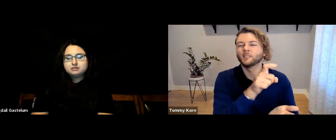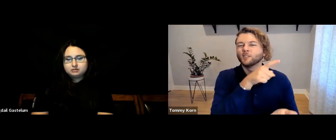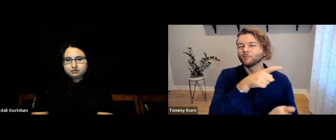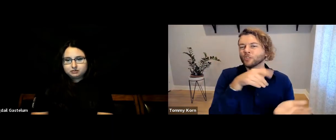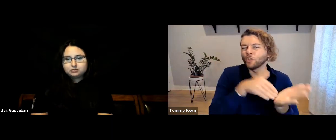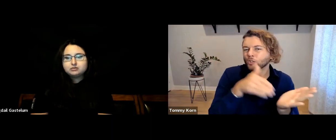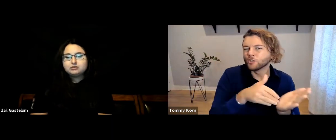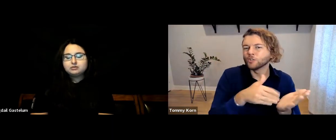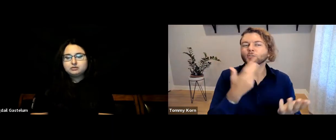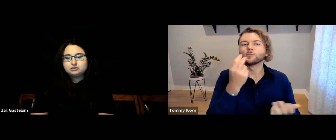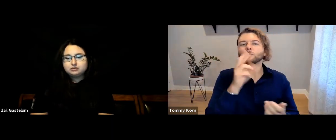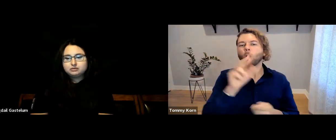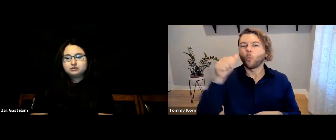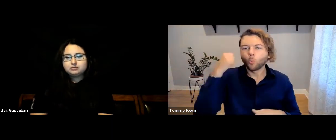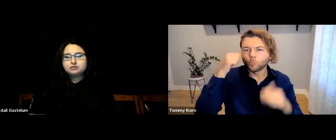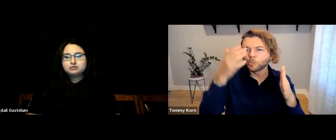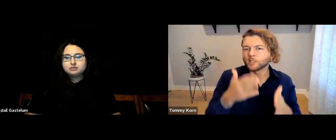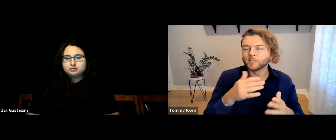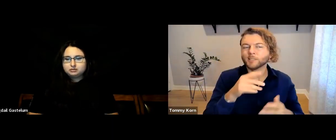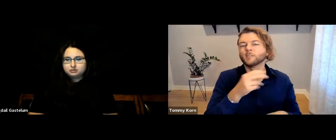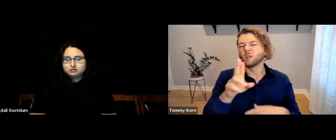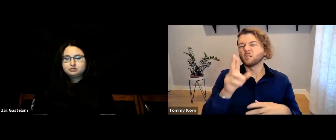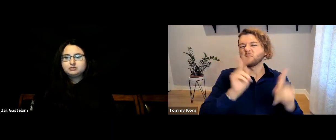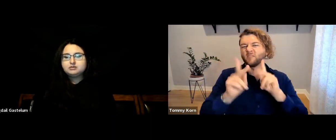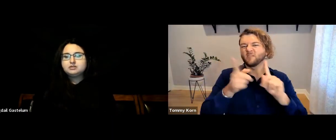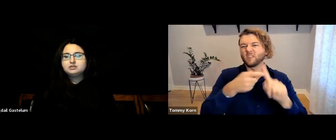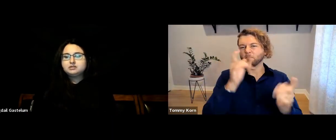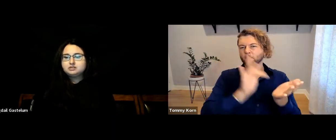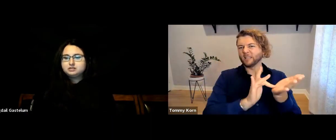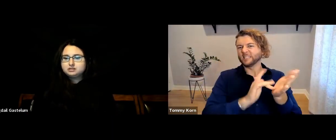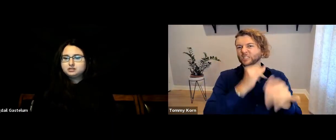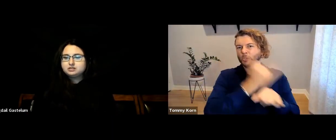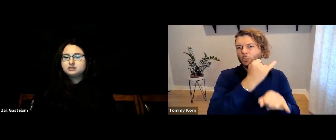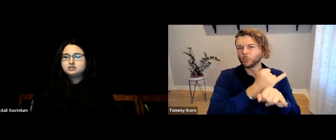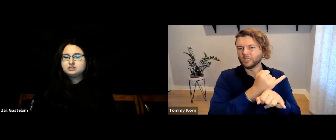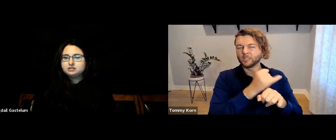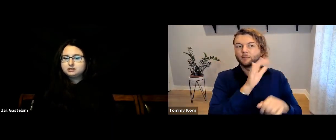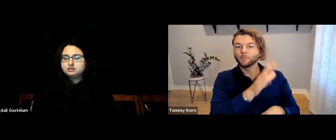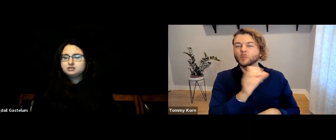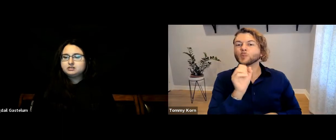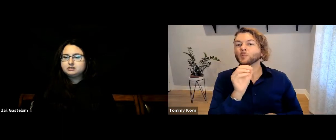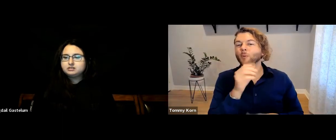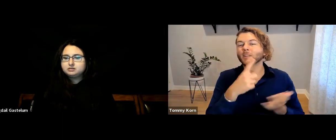are the doctors, audiologists, and medical professionals,